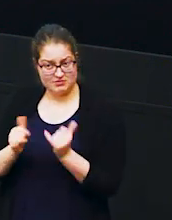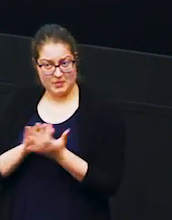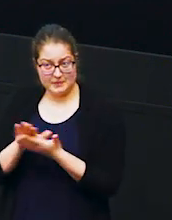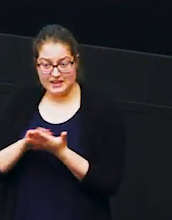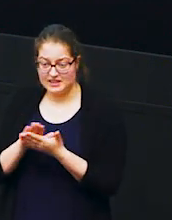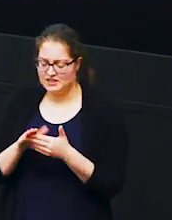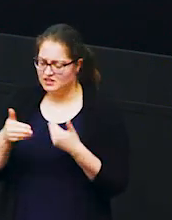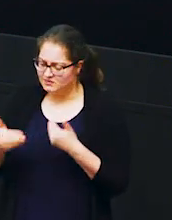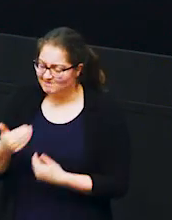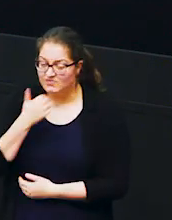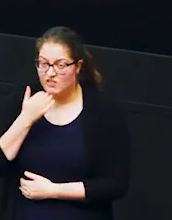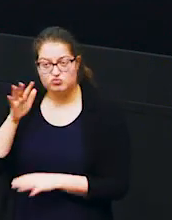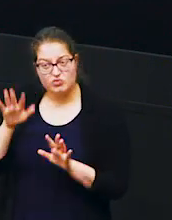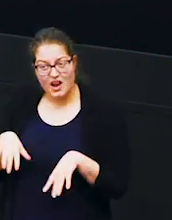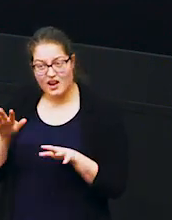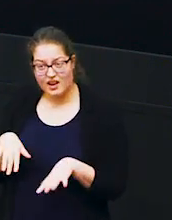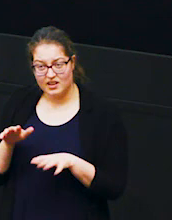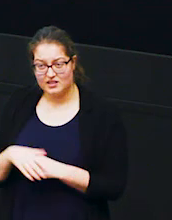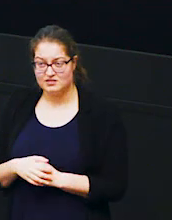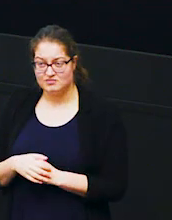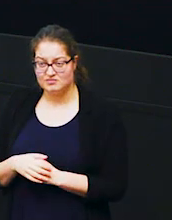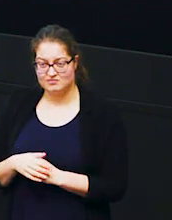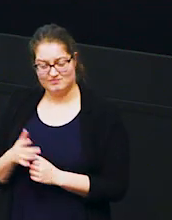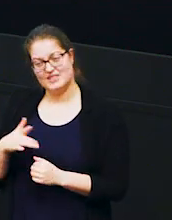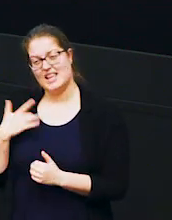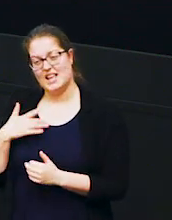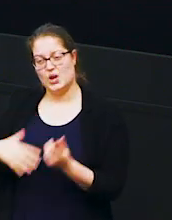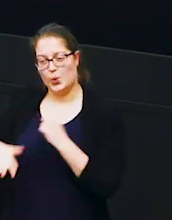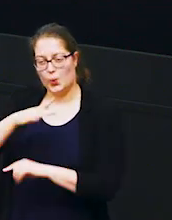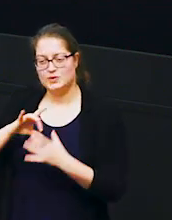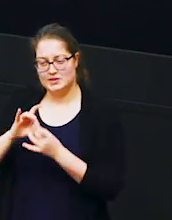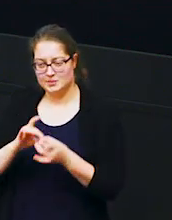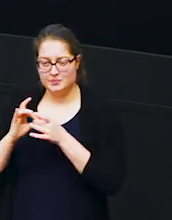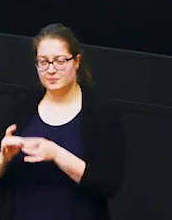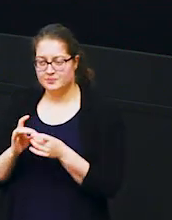not enough rain around in the ecosystem to regenerate the vegetation to make sure there's